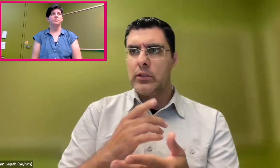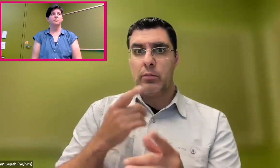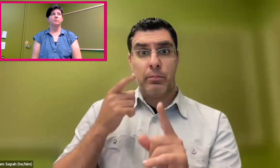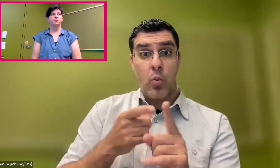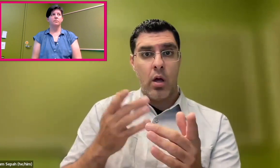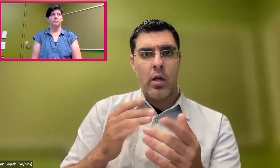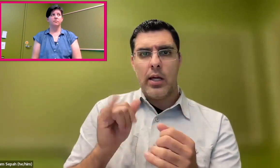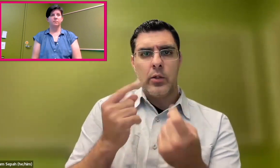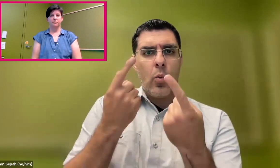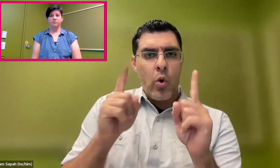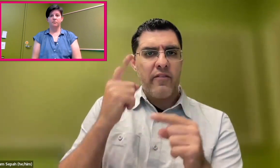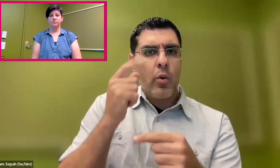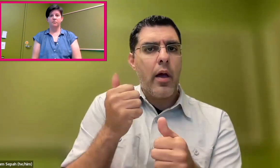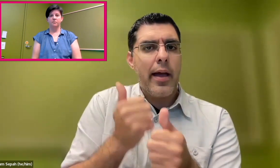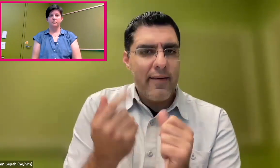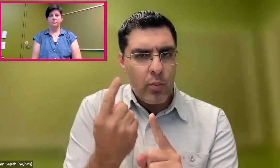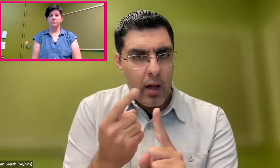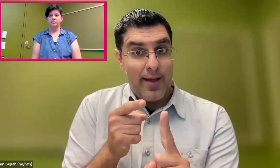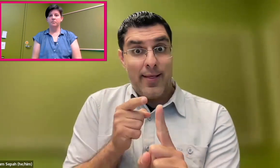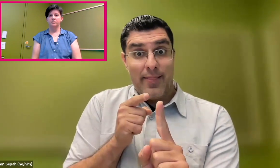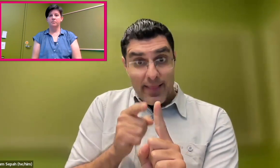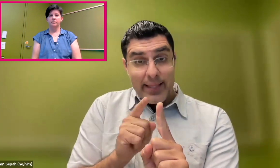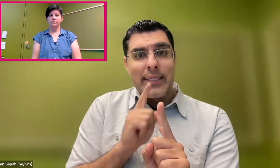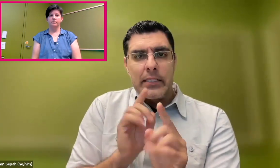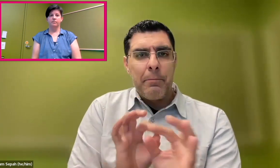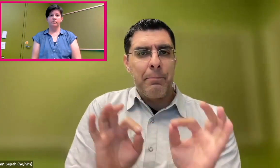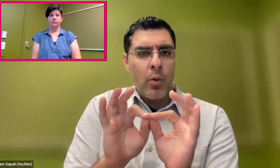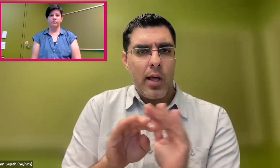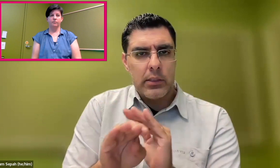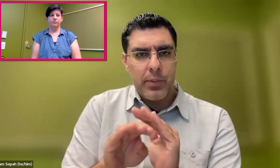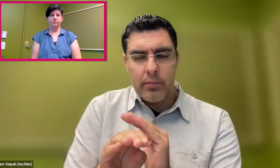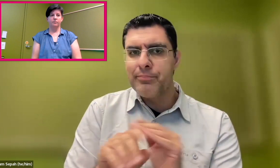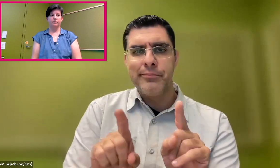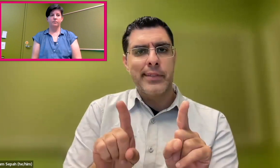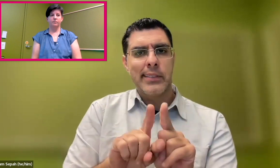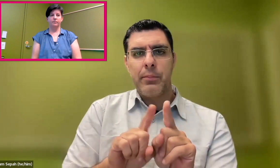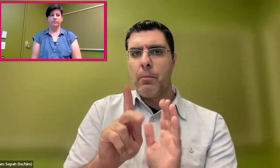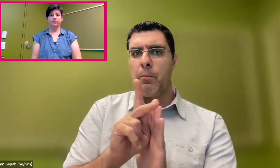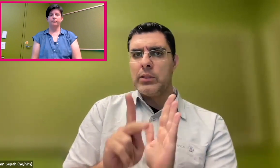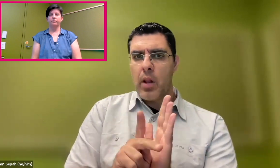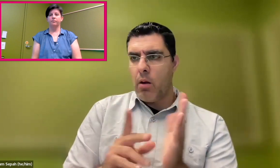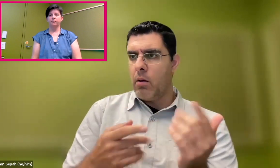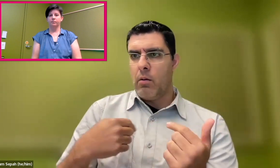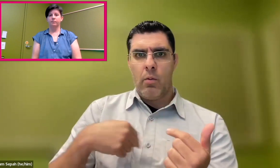You can look up universal design, if you like. But basically, it's design that works for everyone,